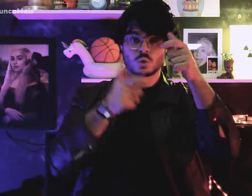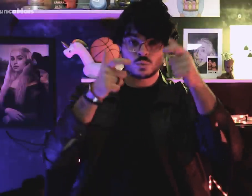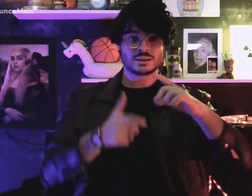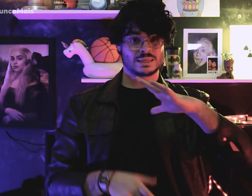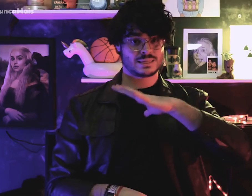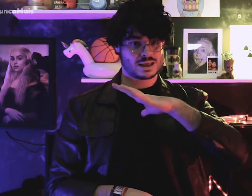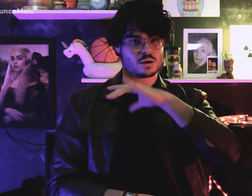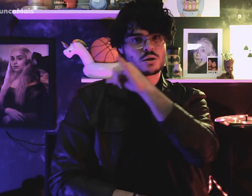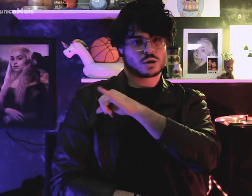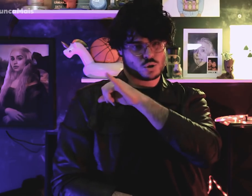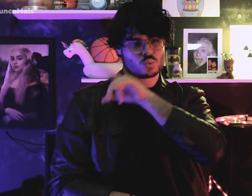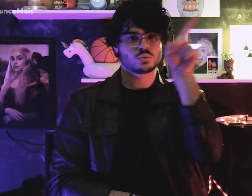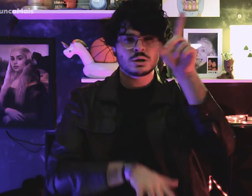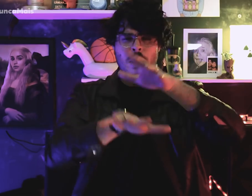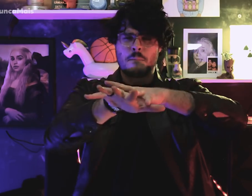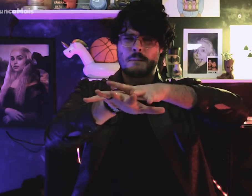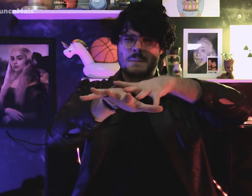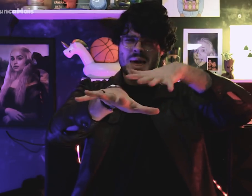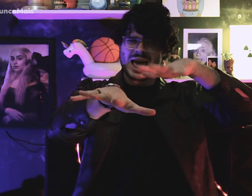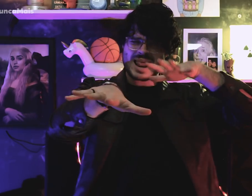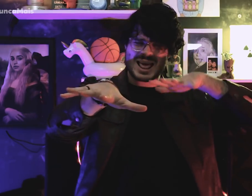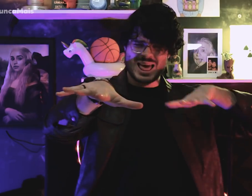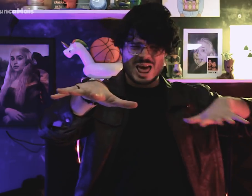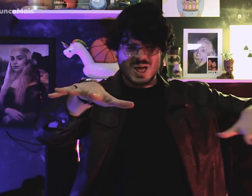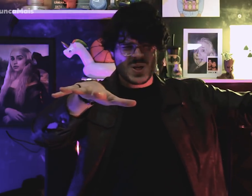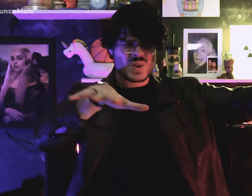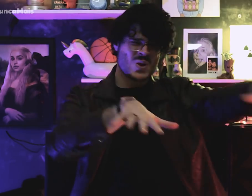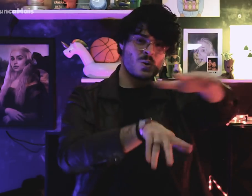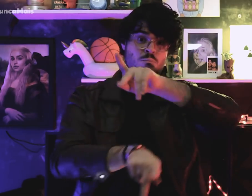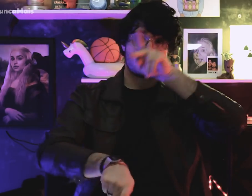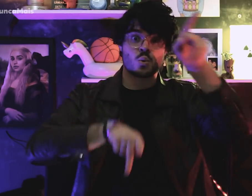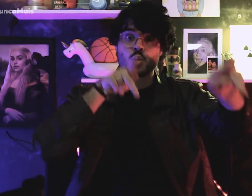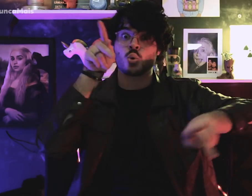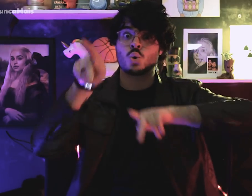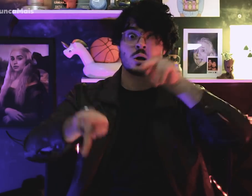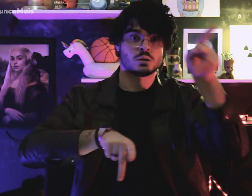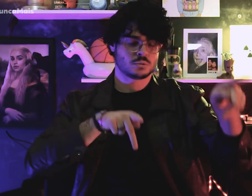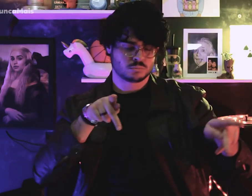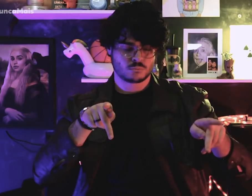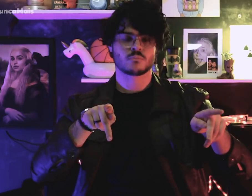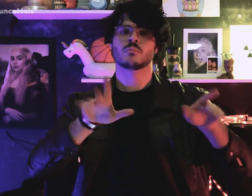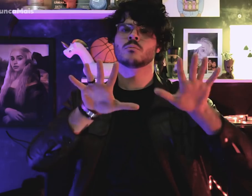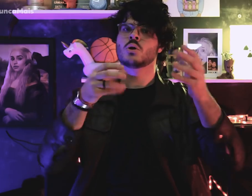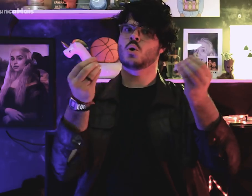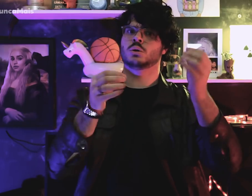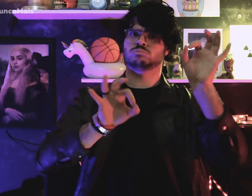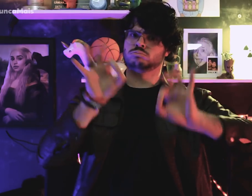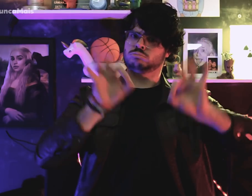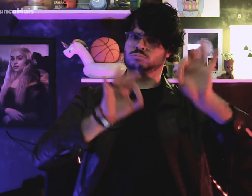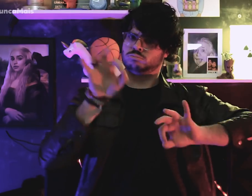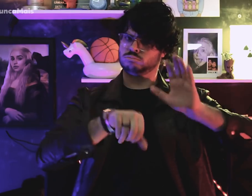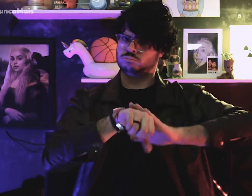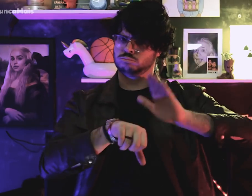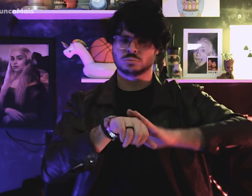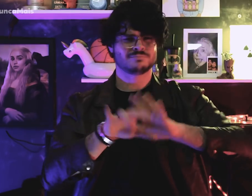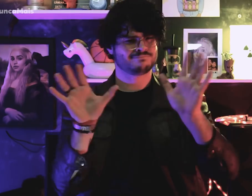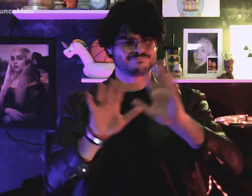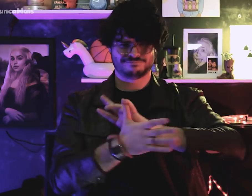in downtown Rio de Janeiro, there were an organized popular demonstration